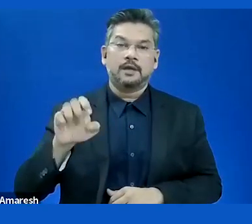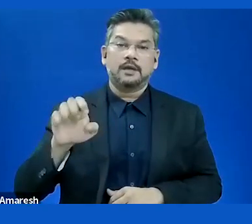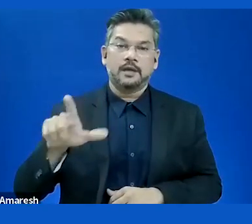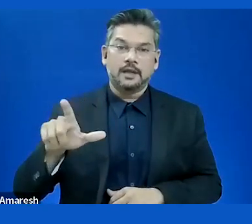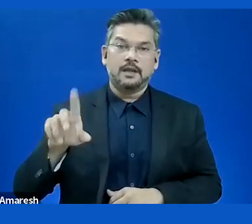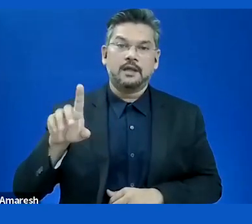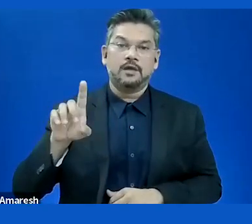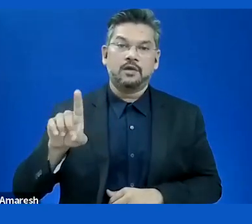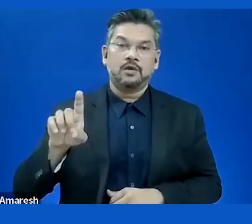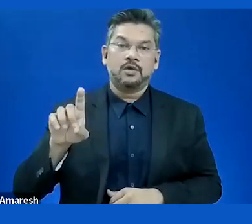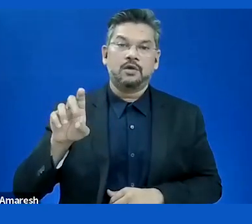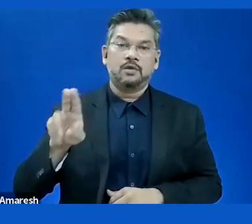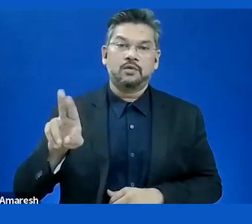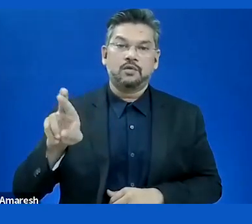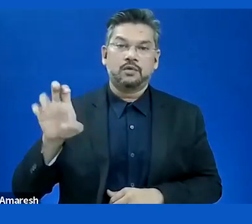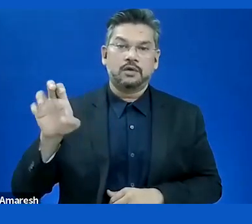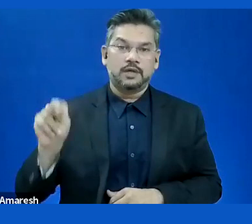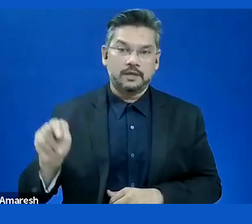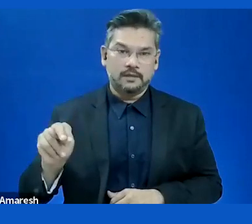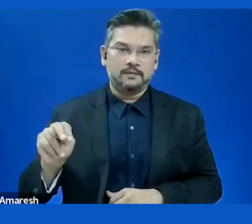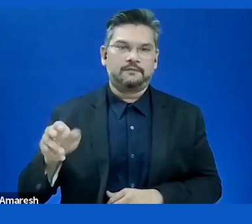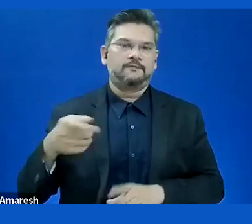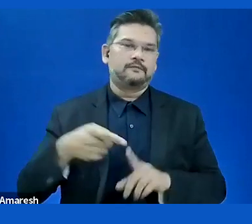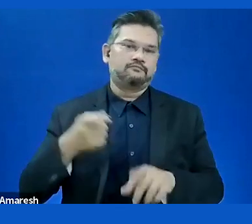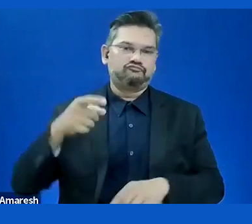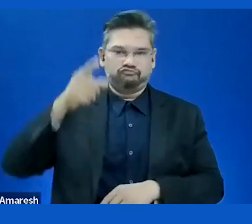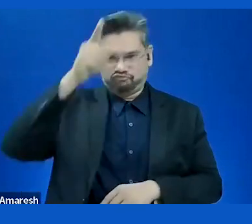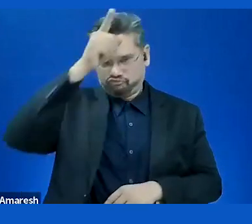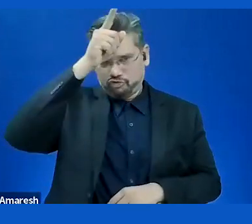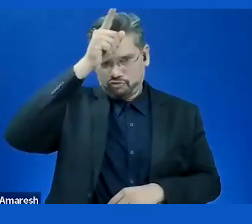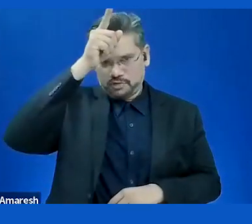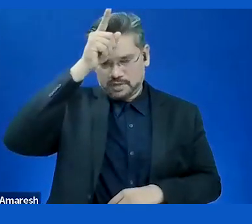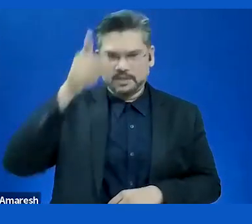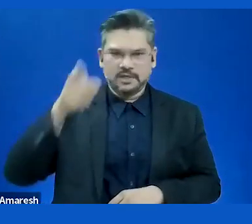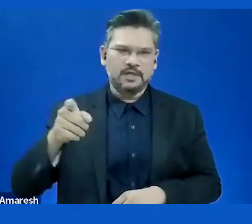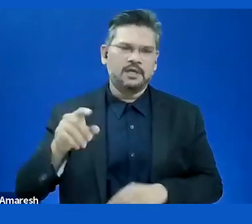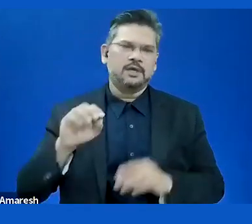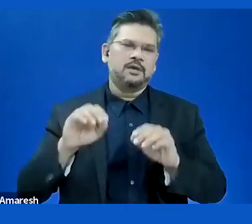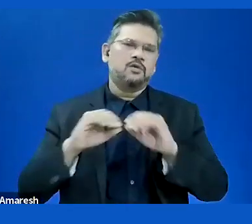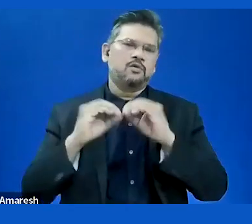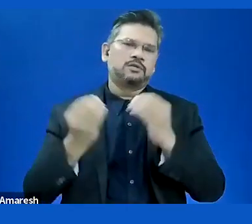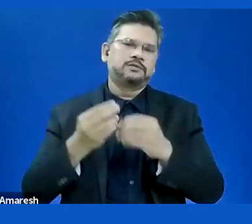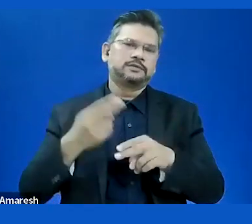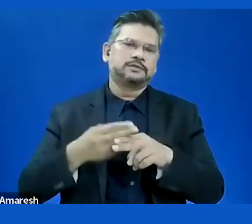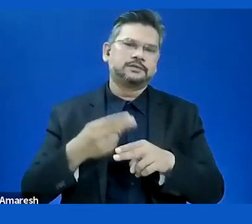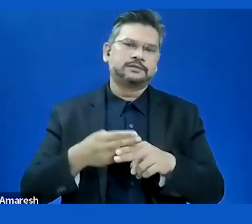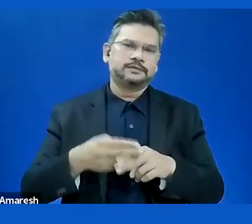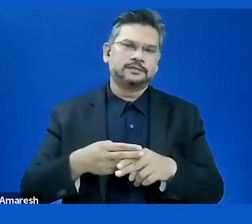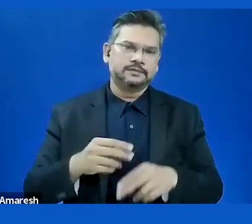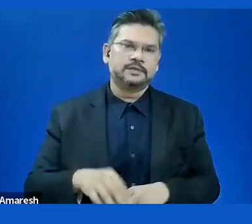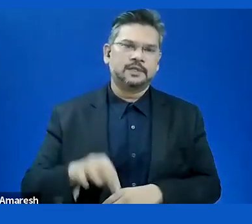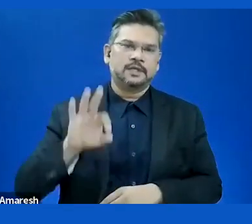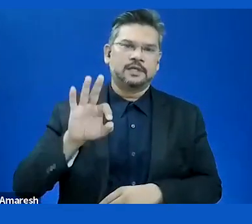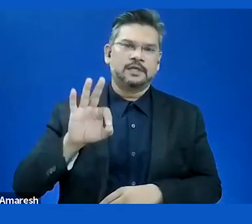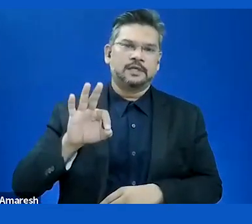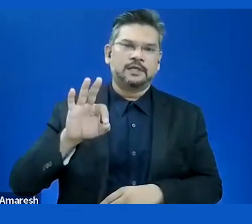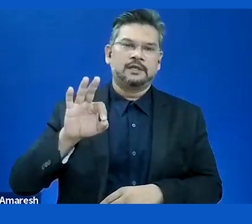Germany. An interesting organization I learned about doing many interesting thing. And we